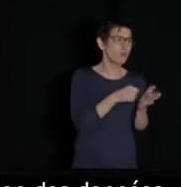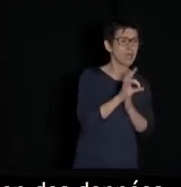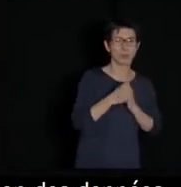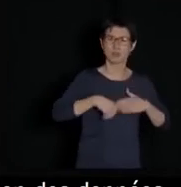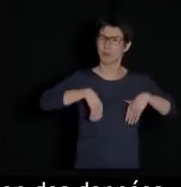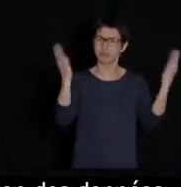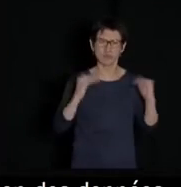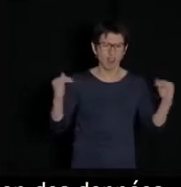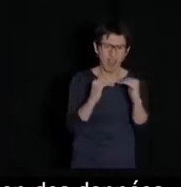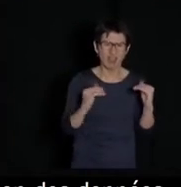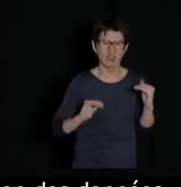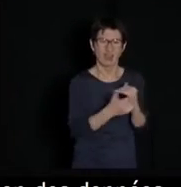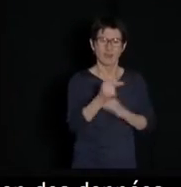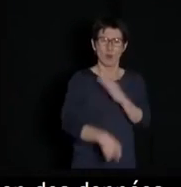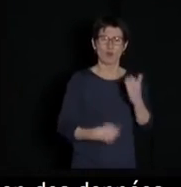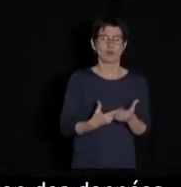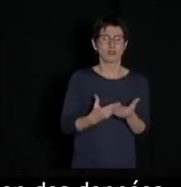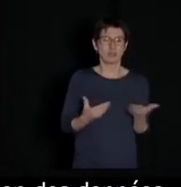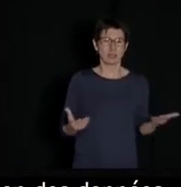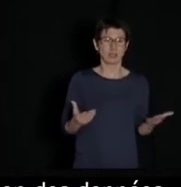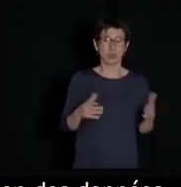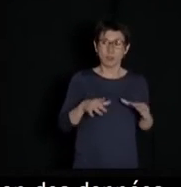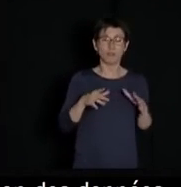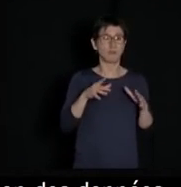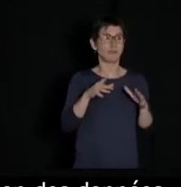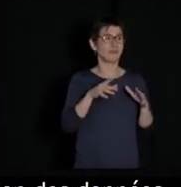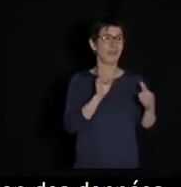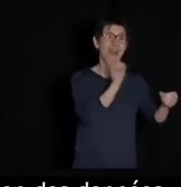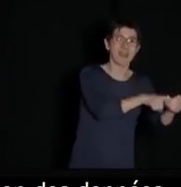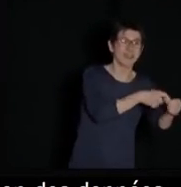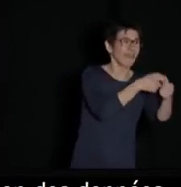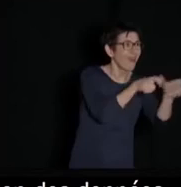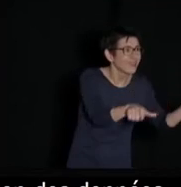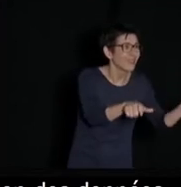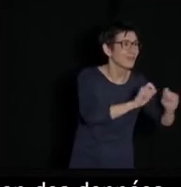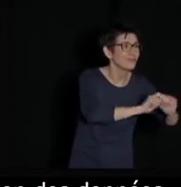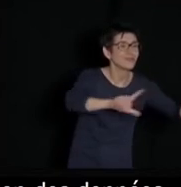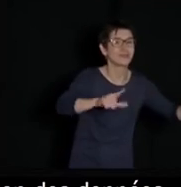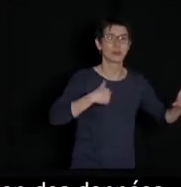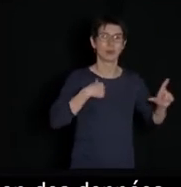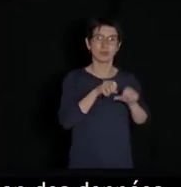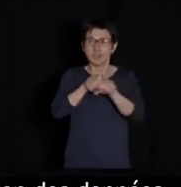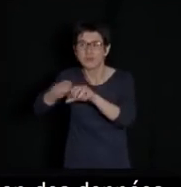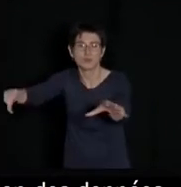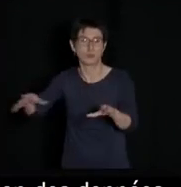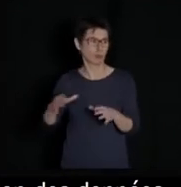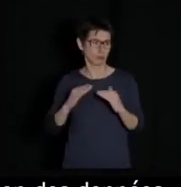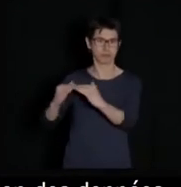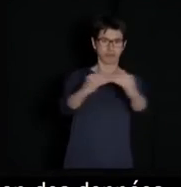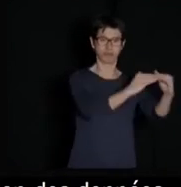We must forbid it if we want to guarantee the equality of accessibility, production and diffusion of users and producers.